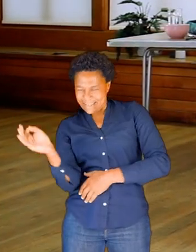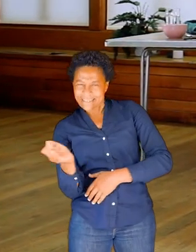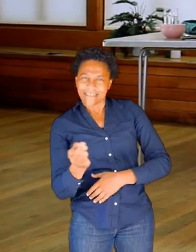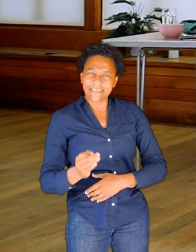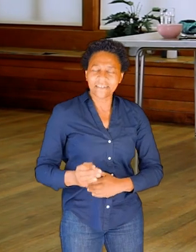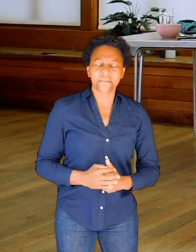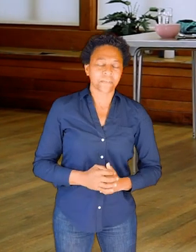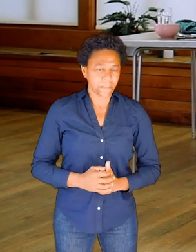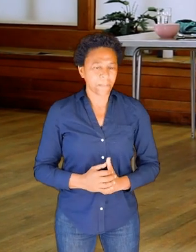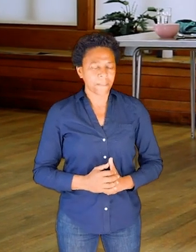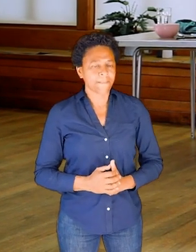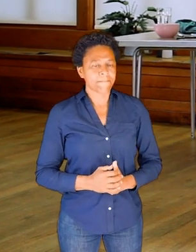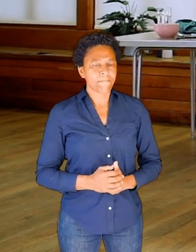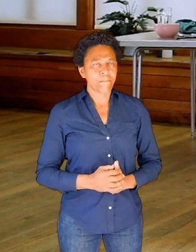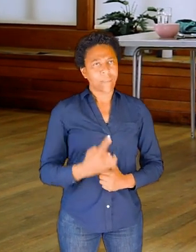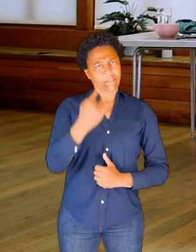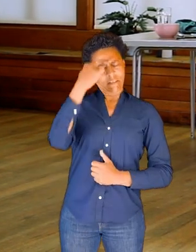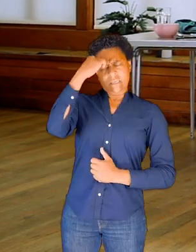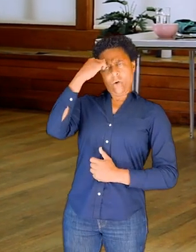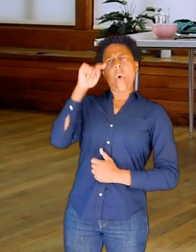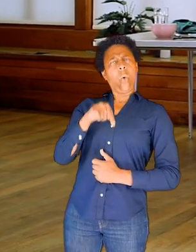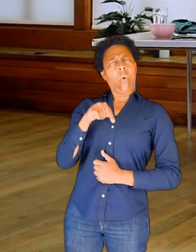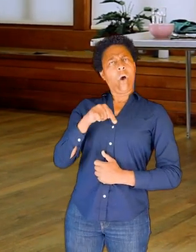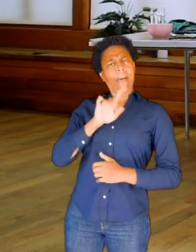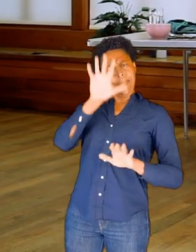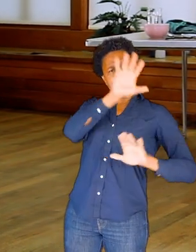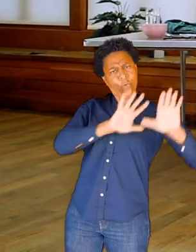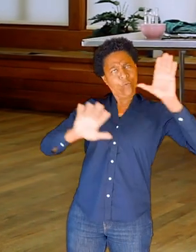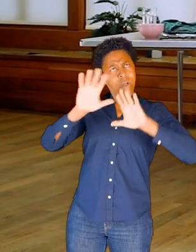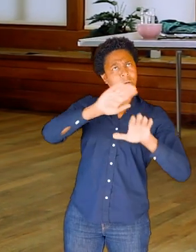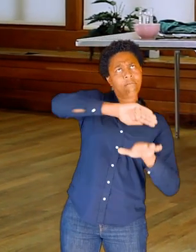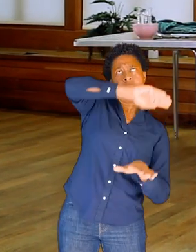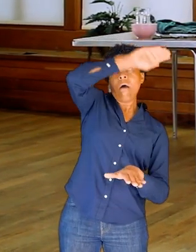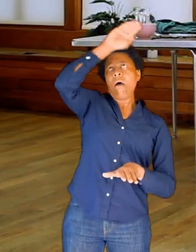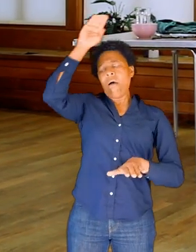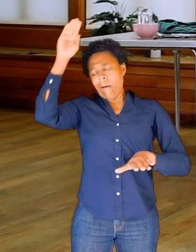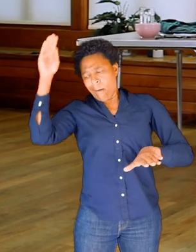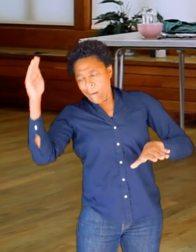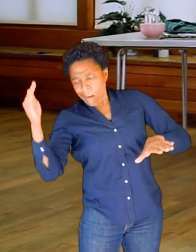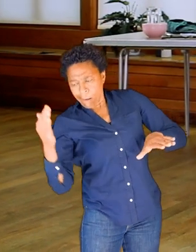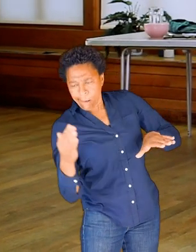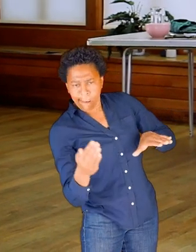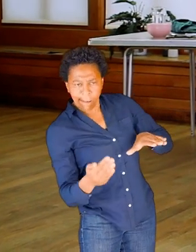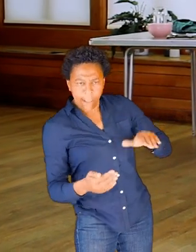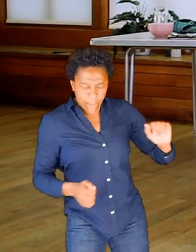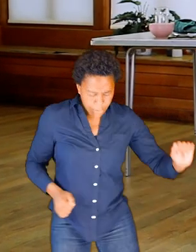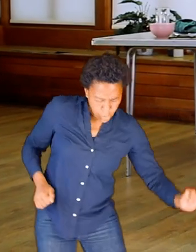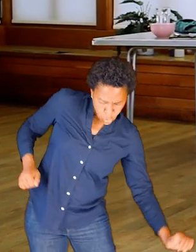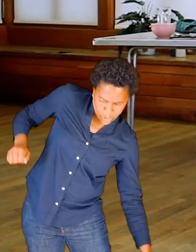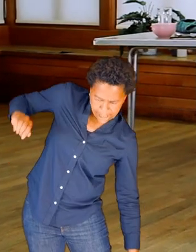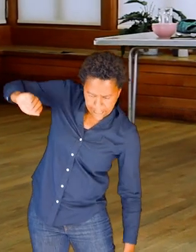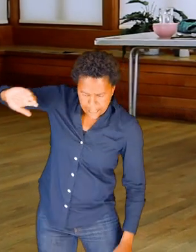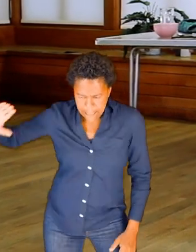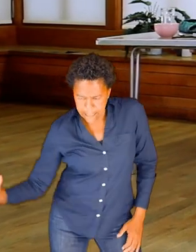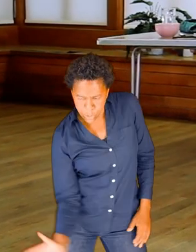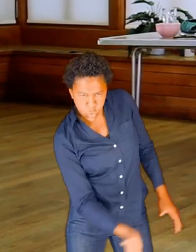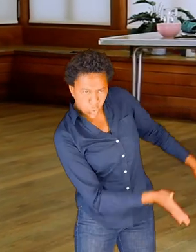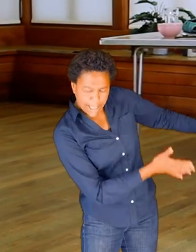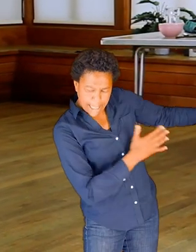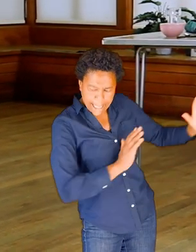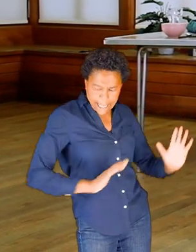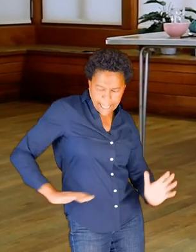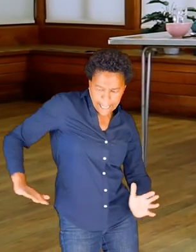and thinking about the arcing, the pointing, the swing, and mixing